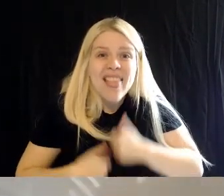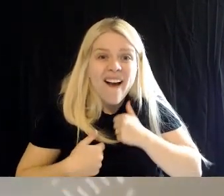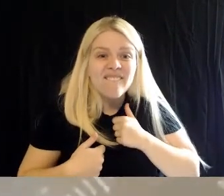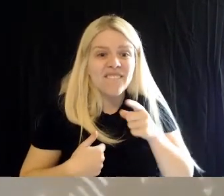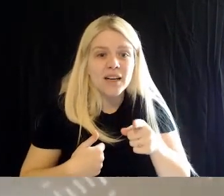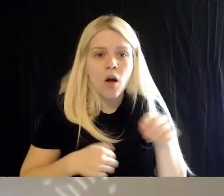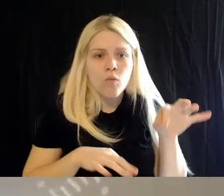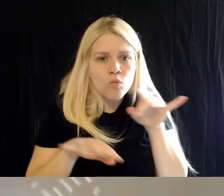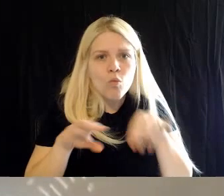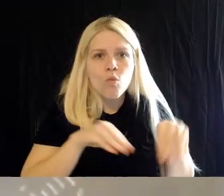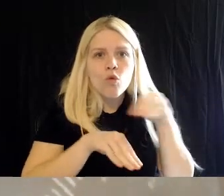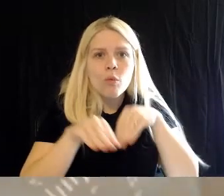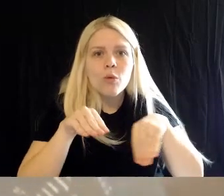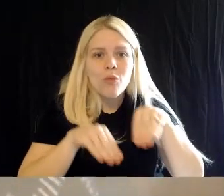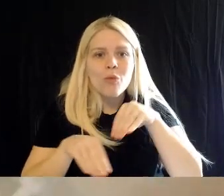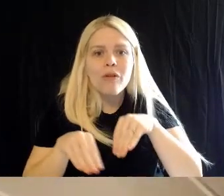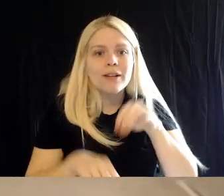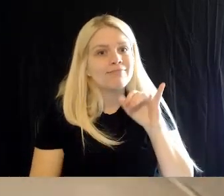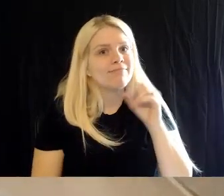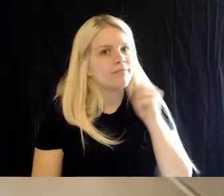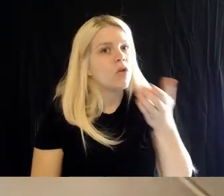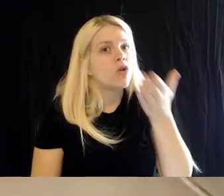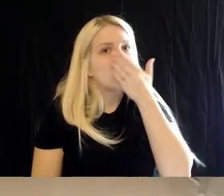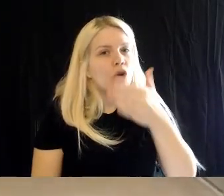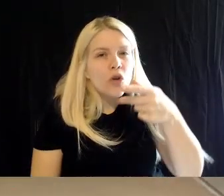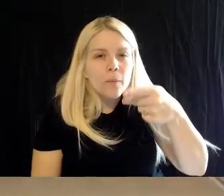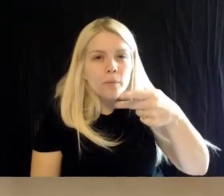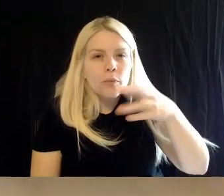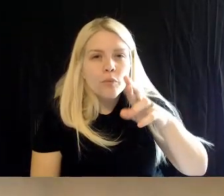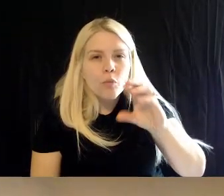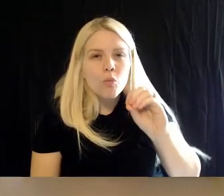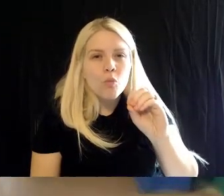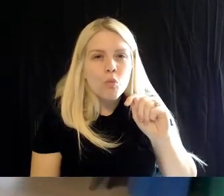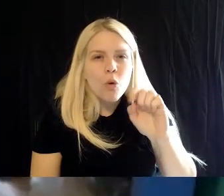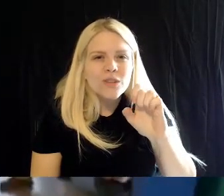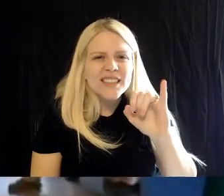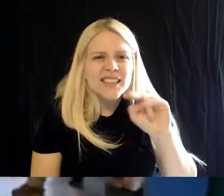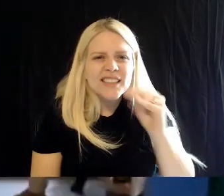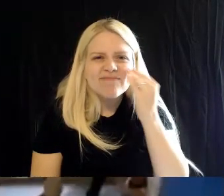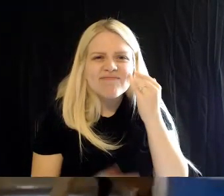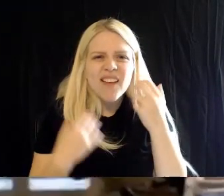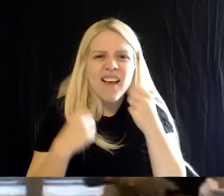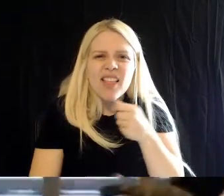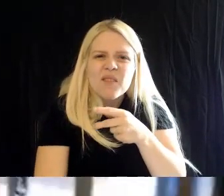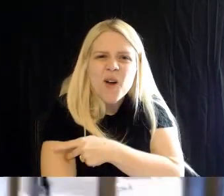Britt: it's a lot of good protein for them. Brad: Boy, and it's lunch time too, right? So that looks pretty good.